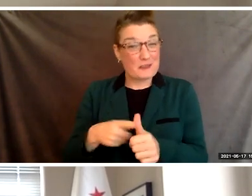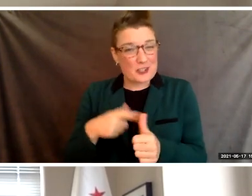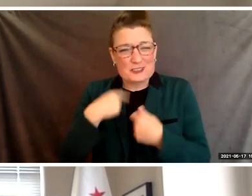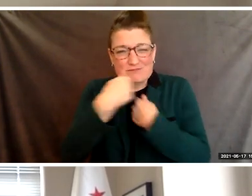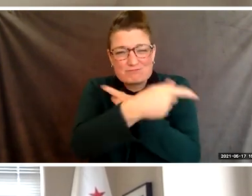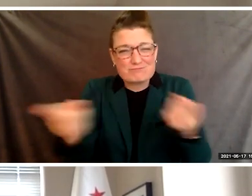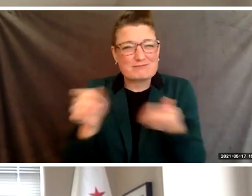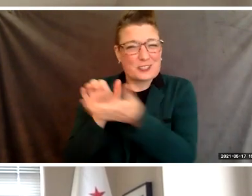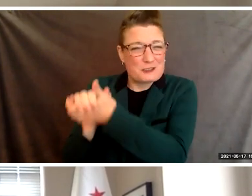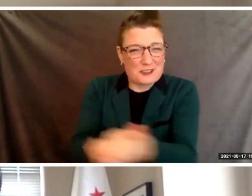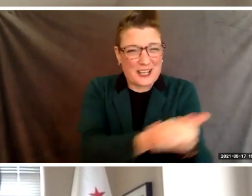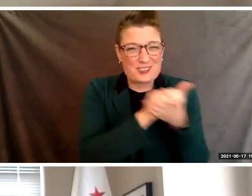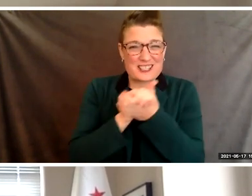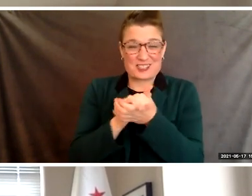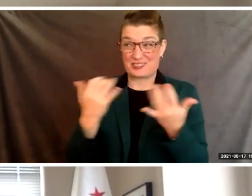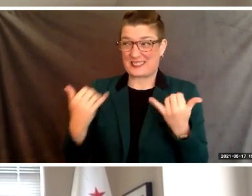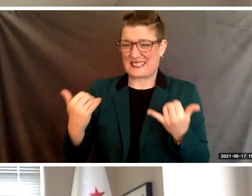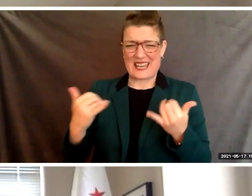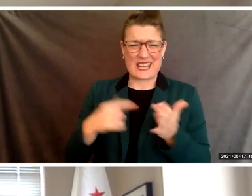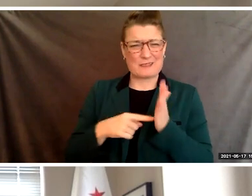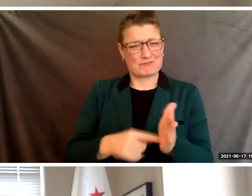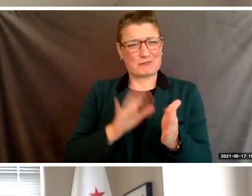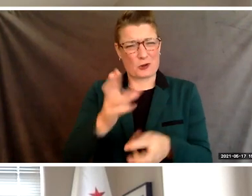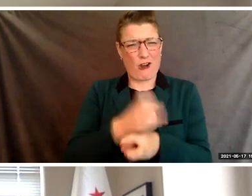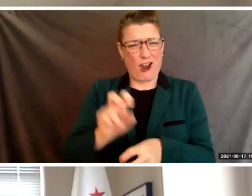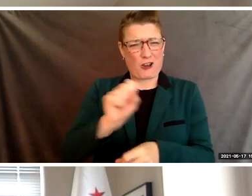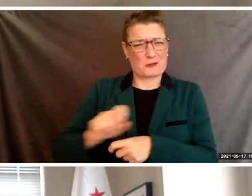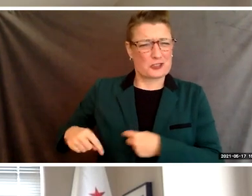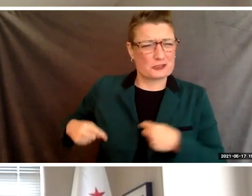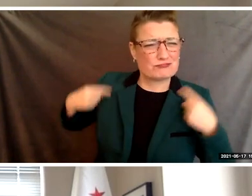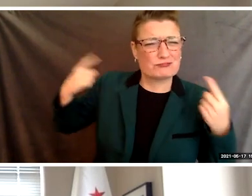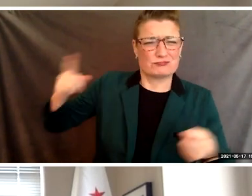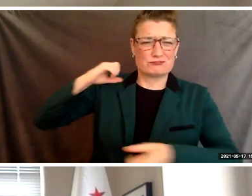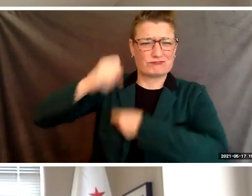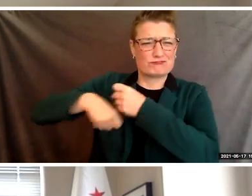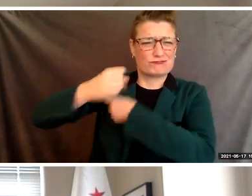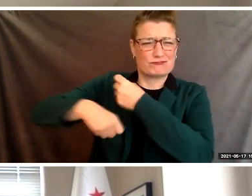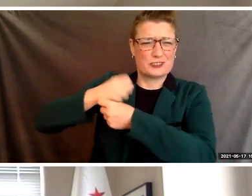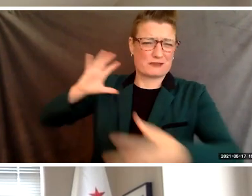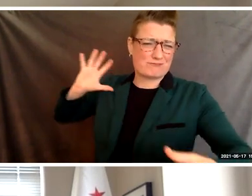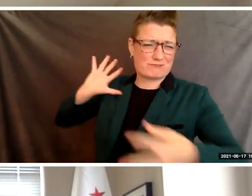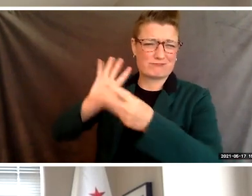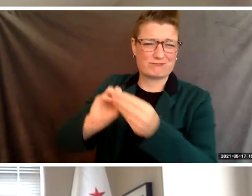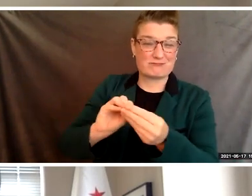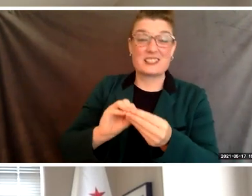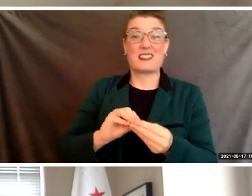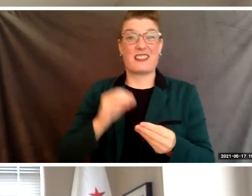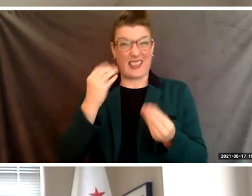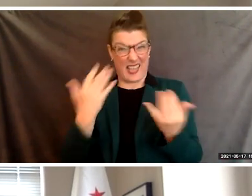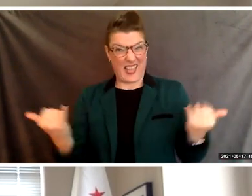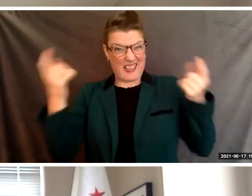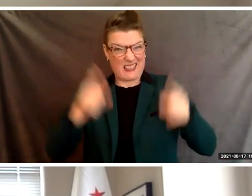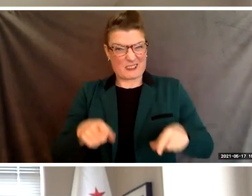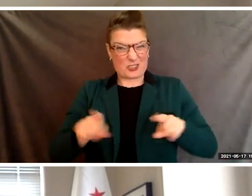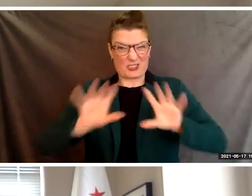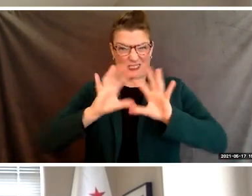Today is the culmination of years of hard work and sacrifice and comes in the middle of a global pandemic that prevents us